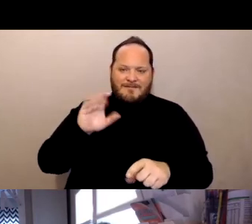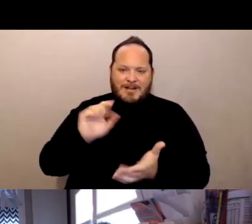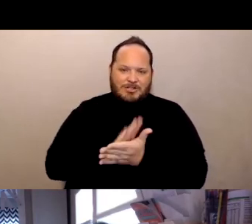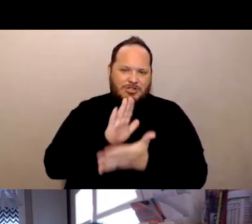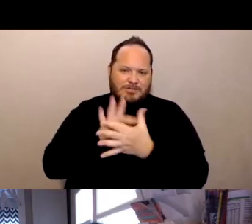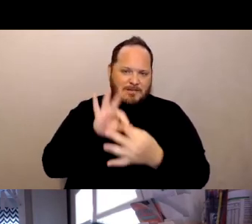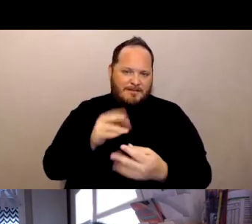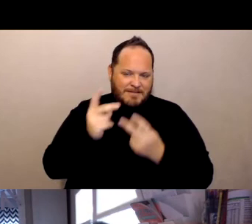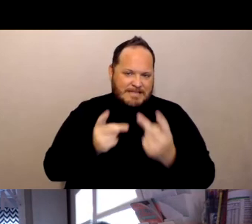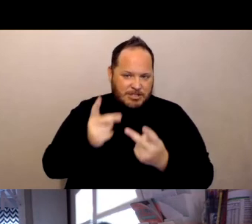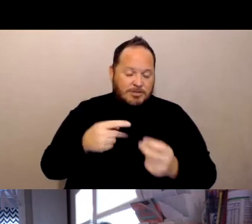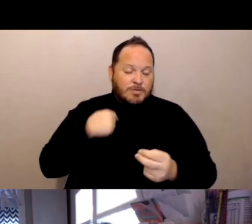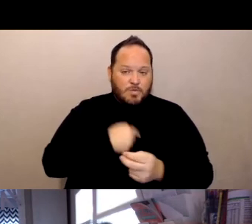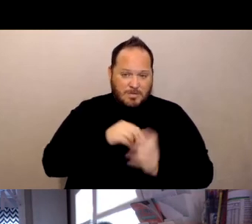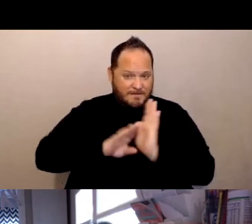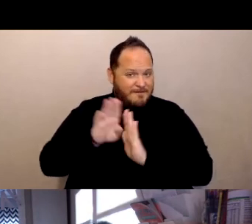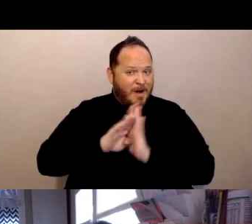we developed a whole website on the visitation issue,